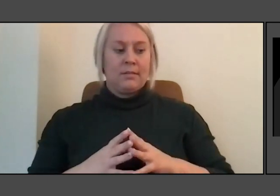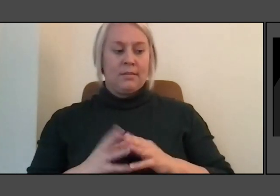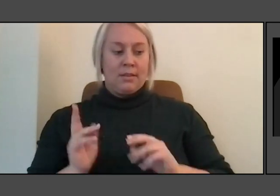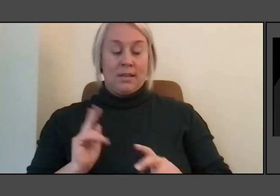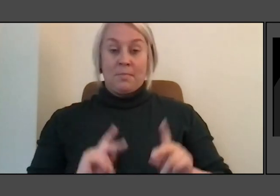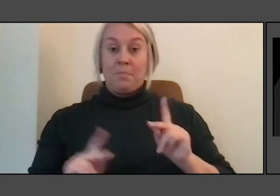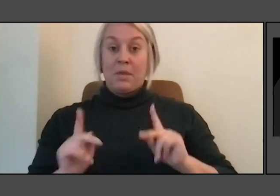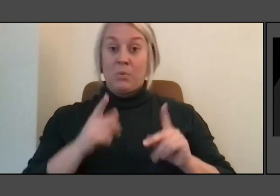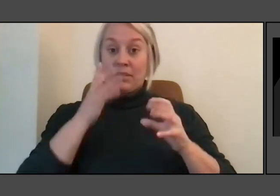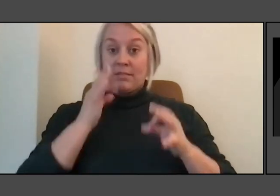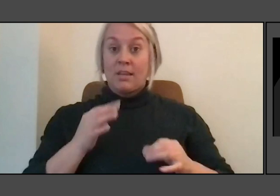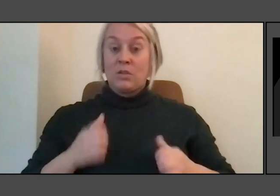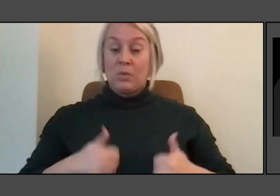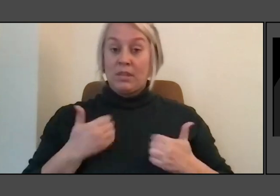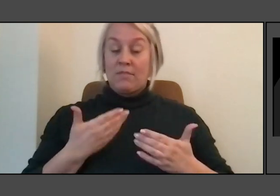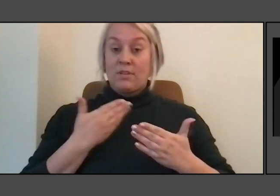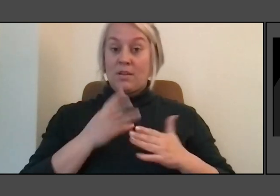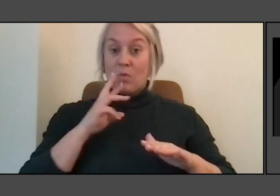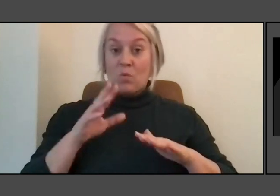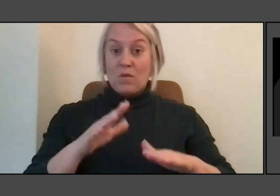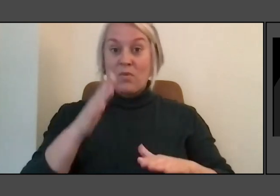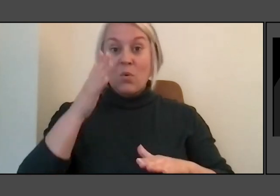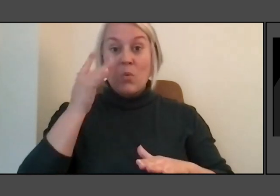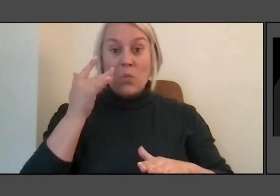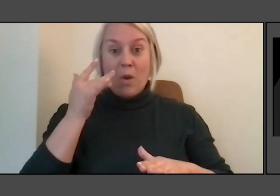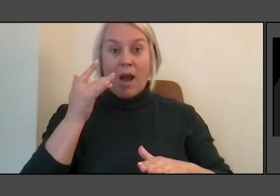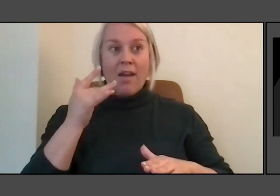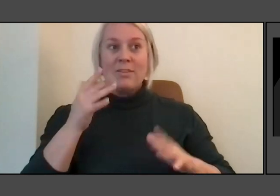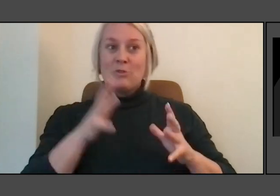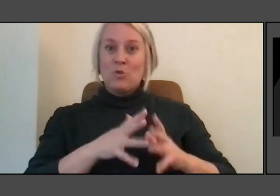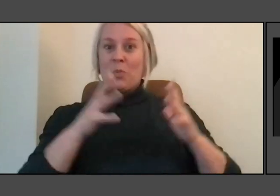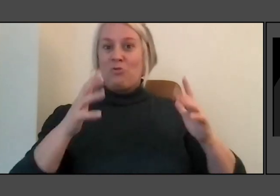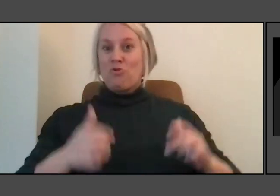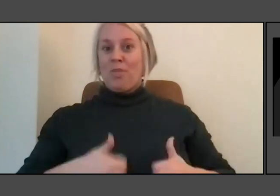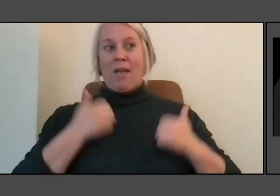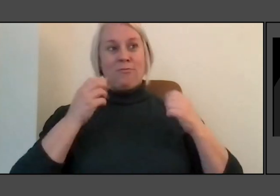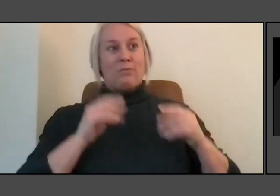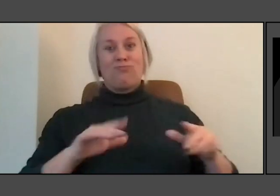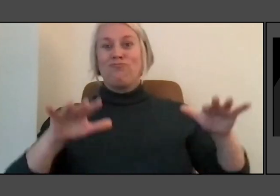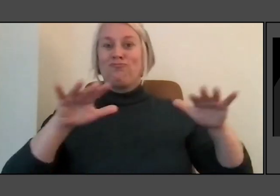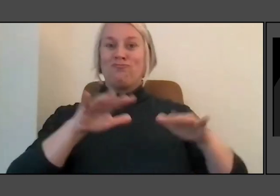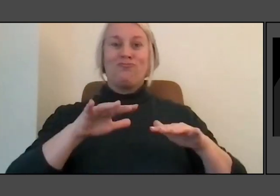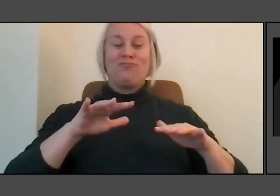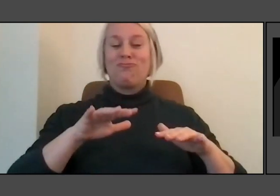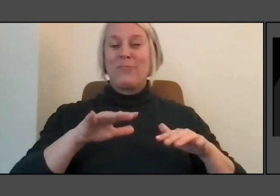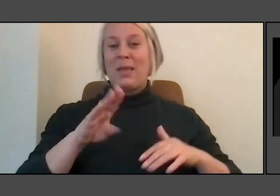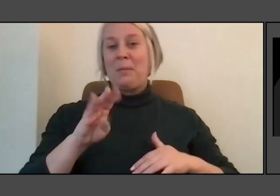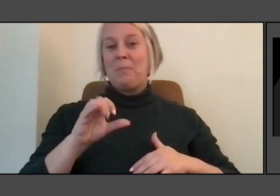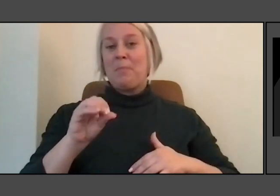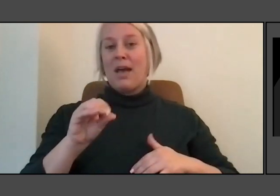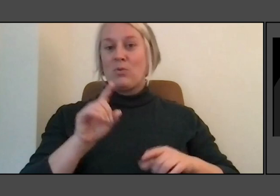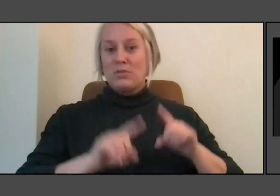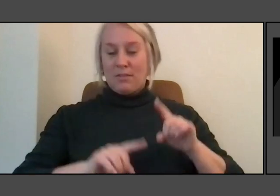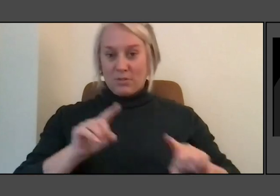because there was so much vibrancy and life and biodiversity. Then we first polluted, polluted with sewage. I think at one point